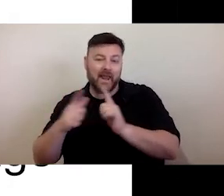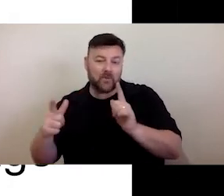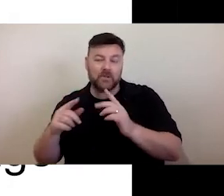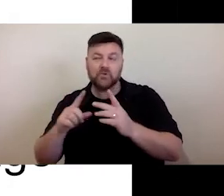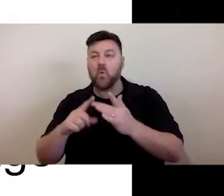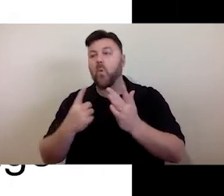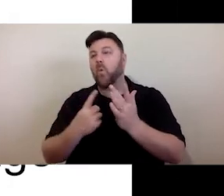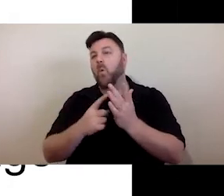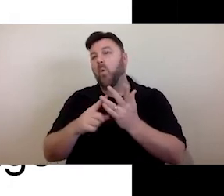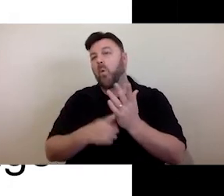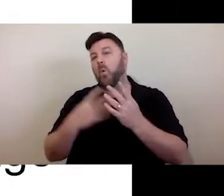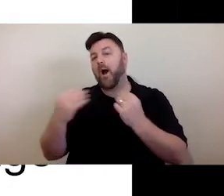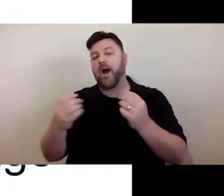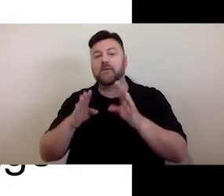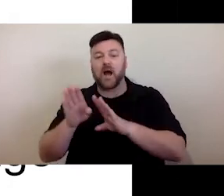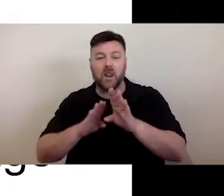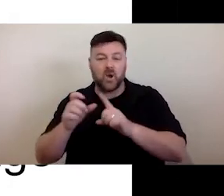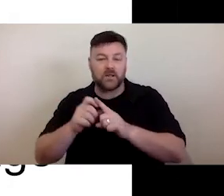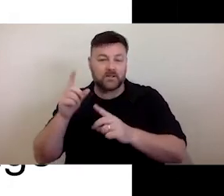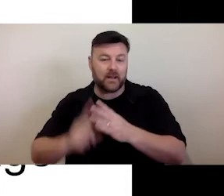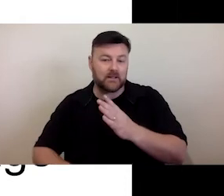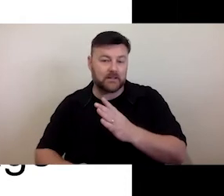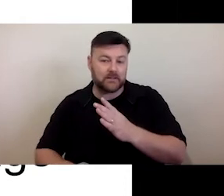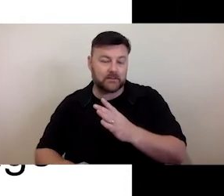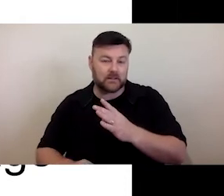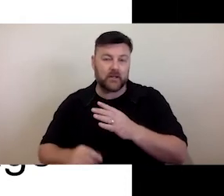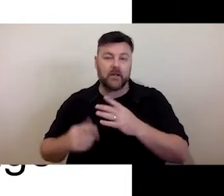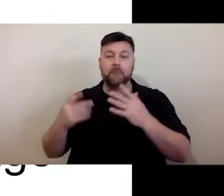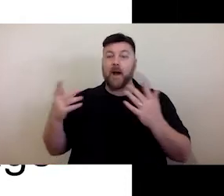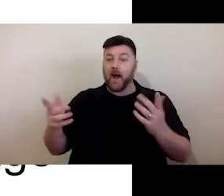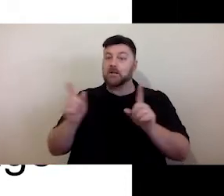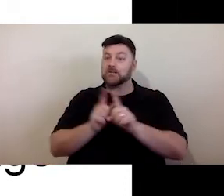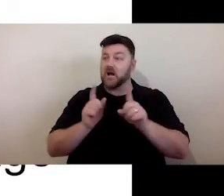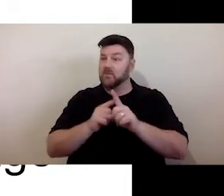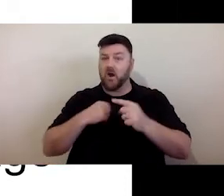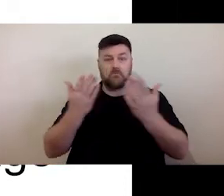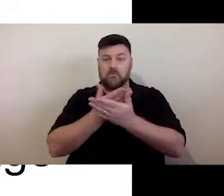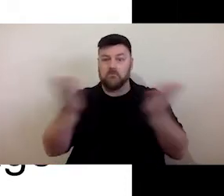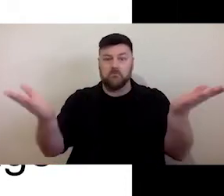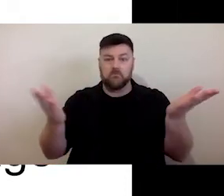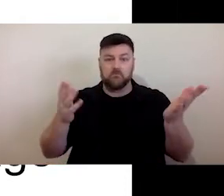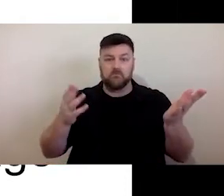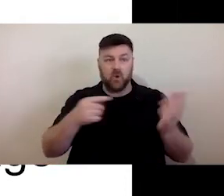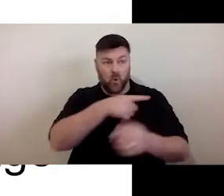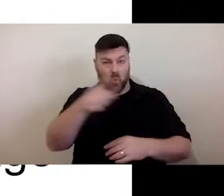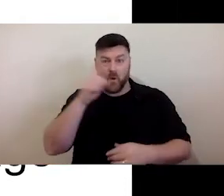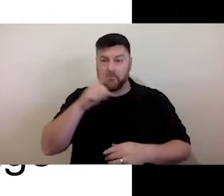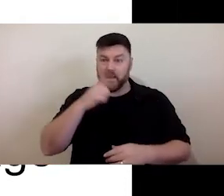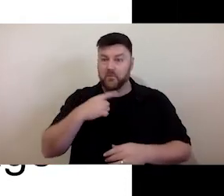also, it sometimes just assists the average person to understand what